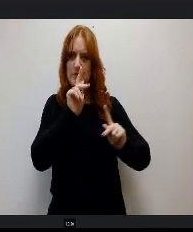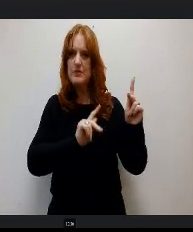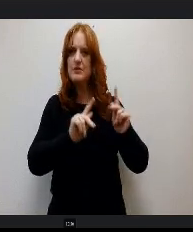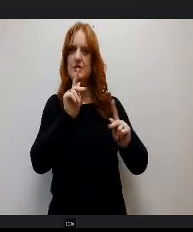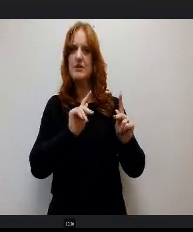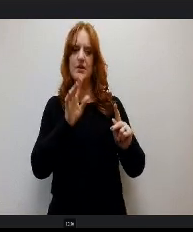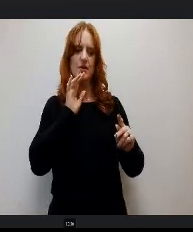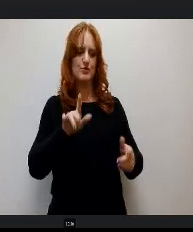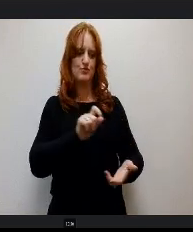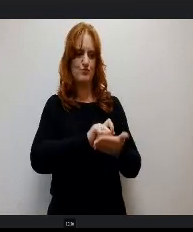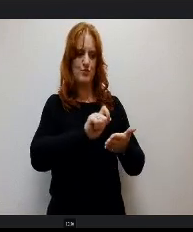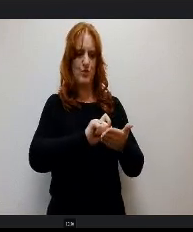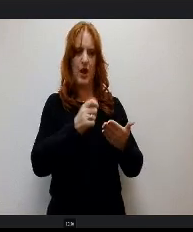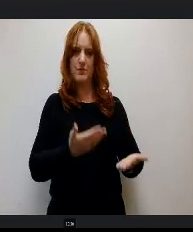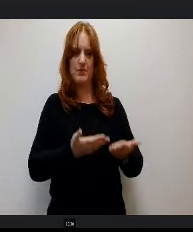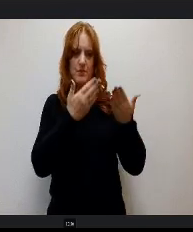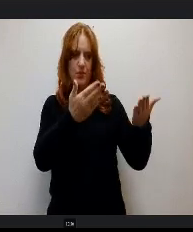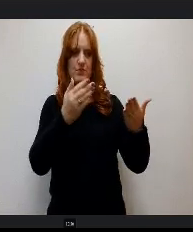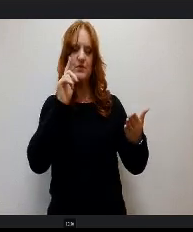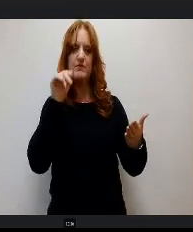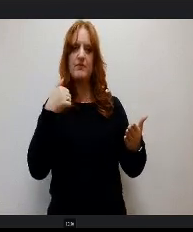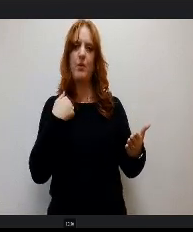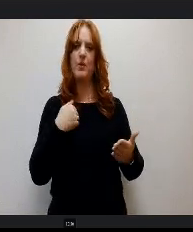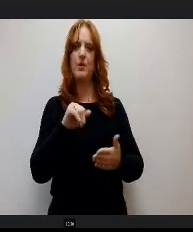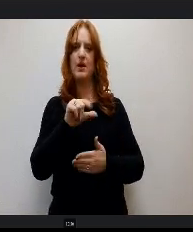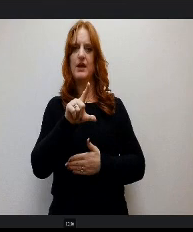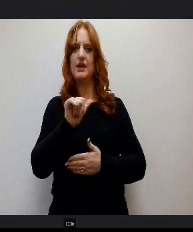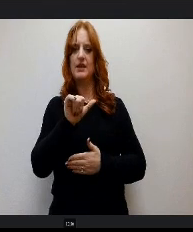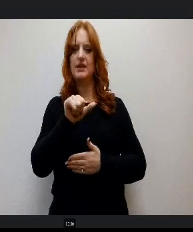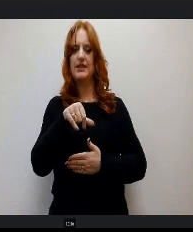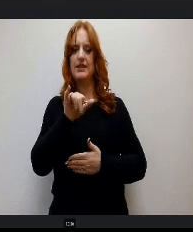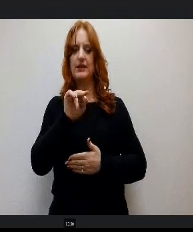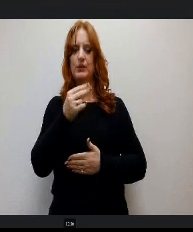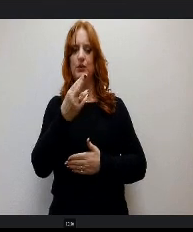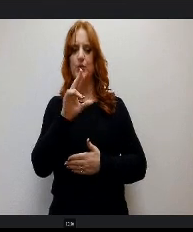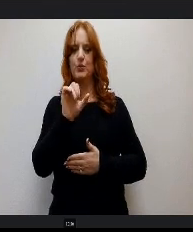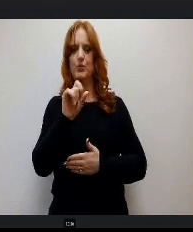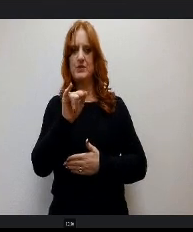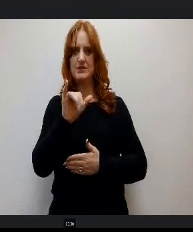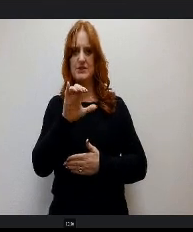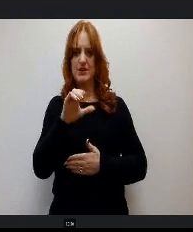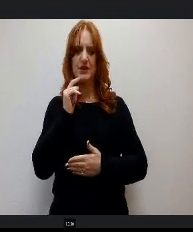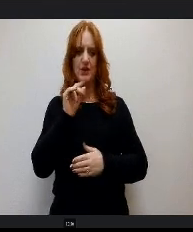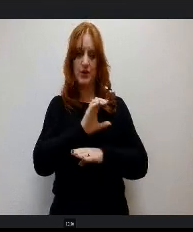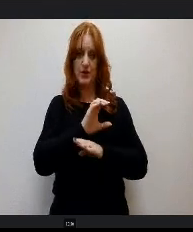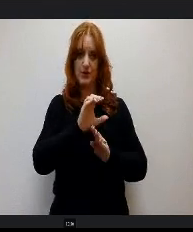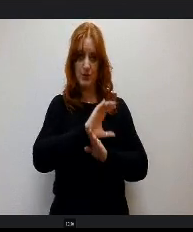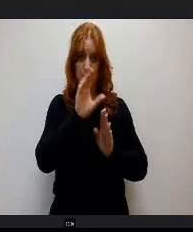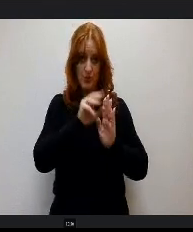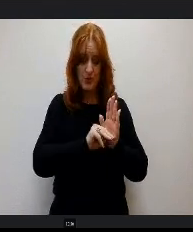a proposal for a linguistics course that acknowledges the intensive study involved in dyslexia, therapy, and will